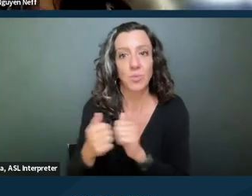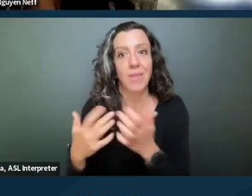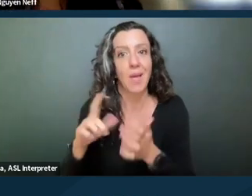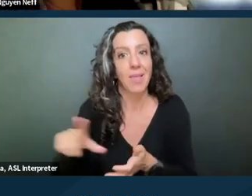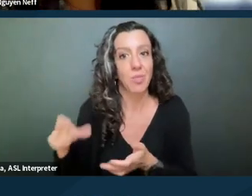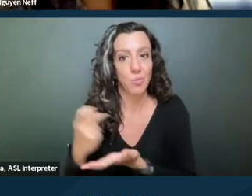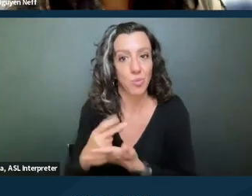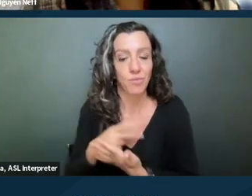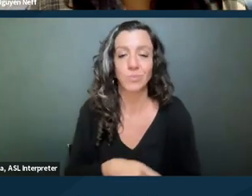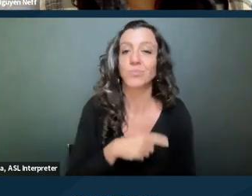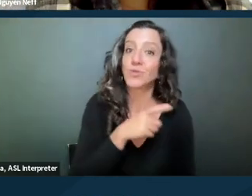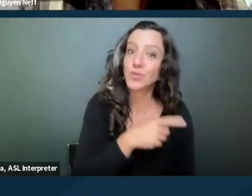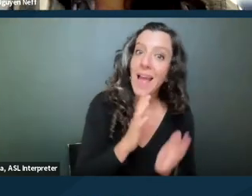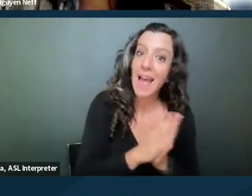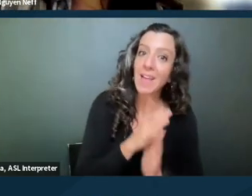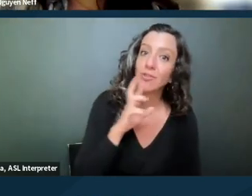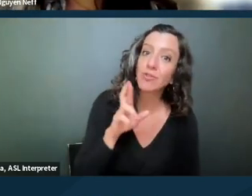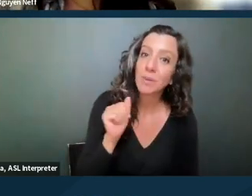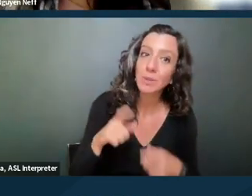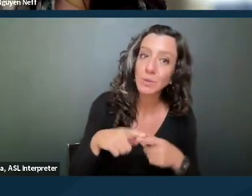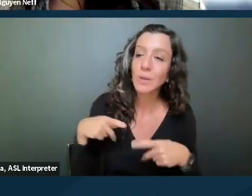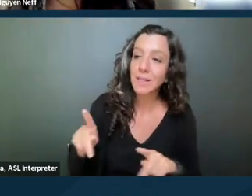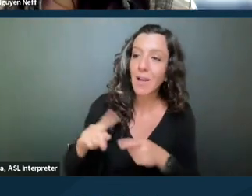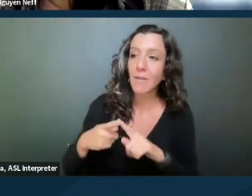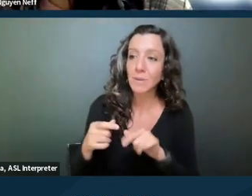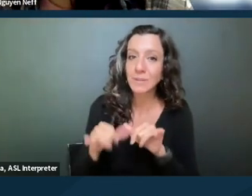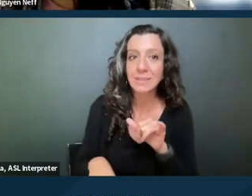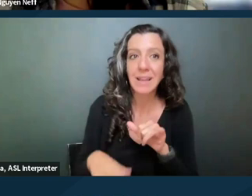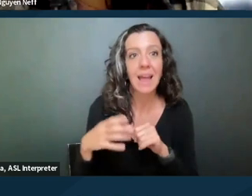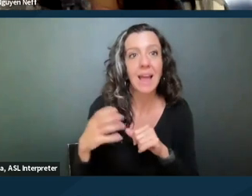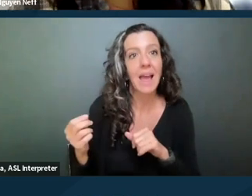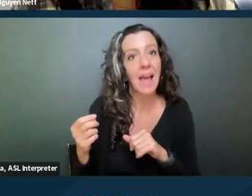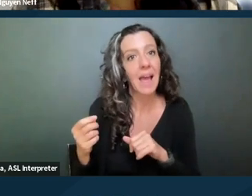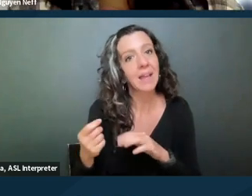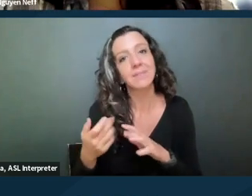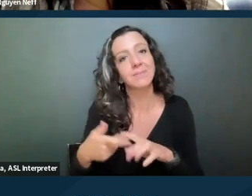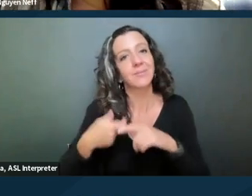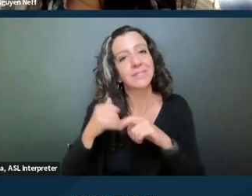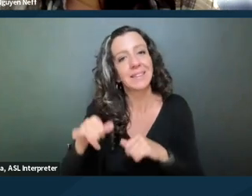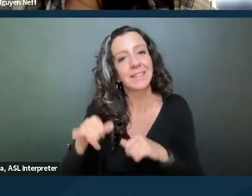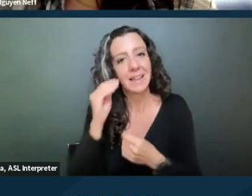to allow her friend to stay and to rescind the notice. The landlord says no and plans to move forward with the eviction.